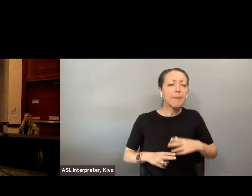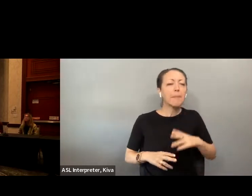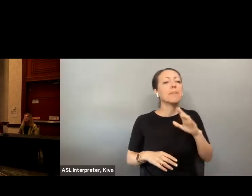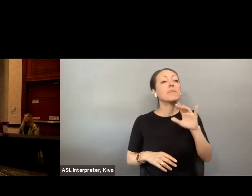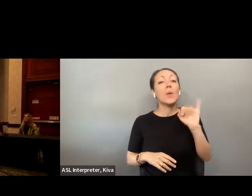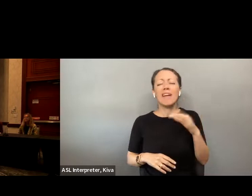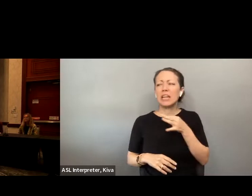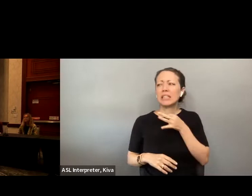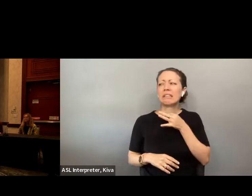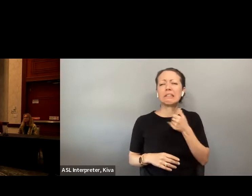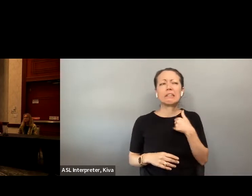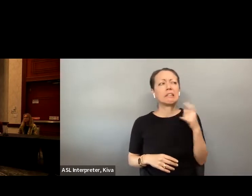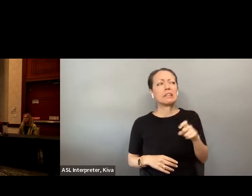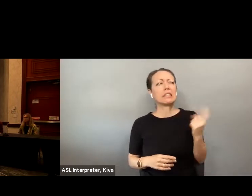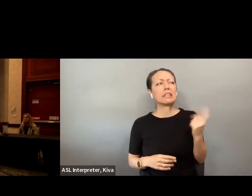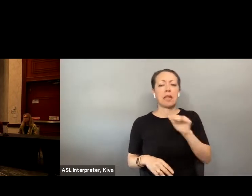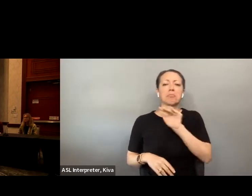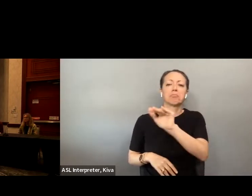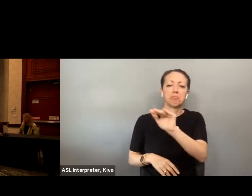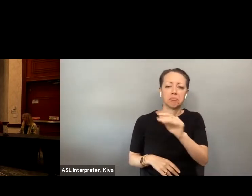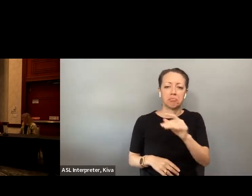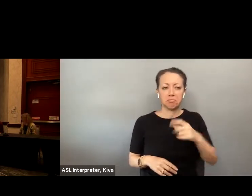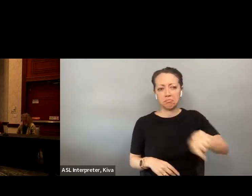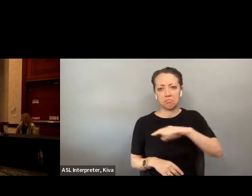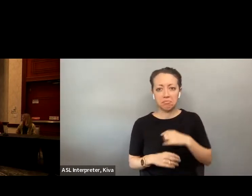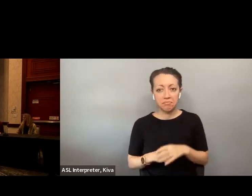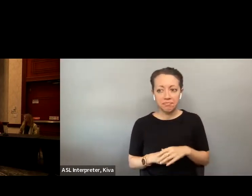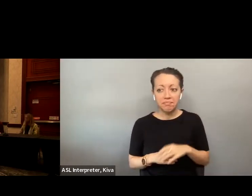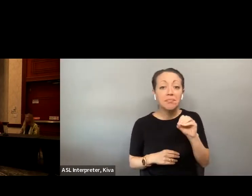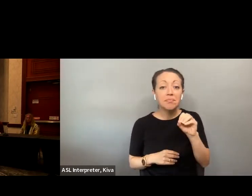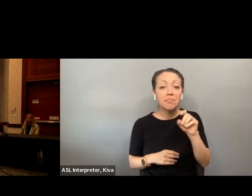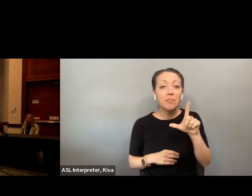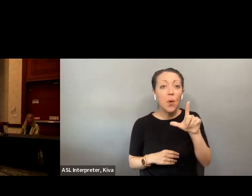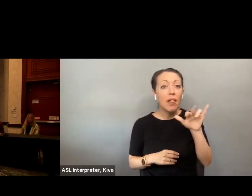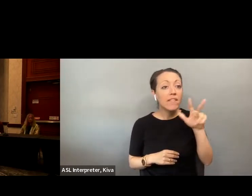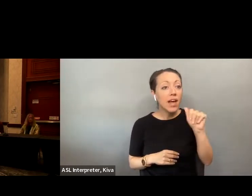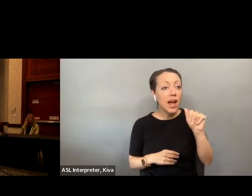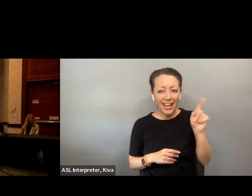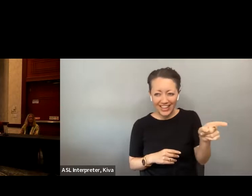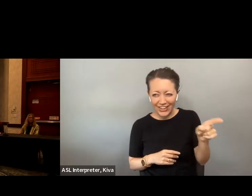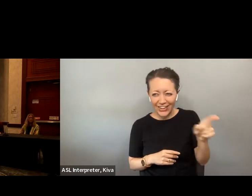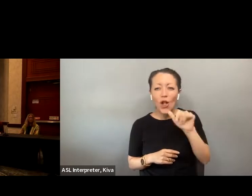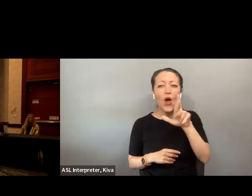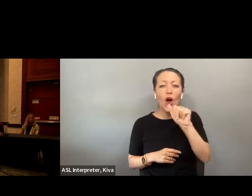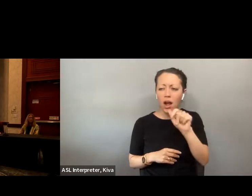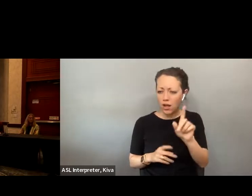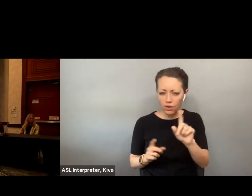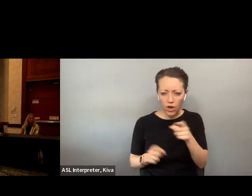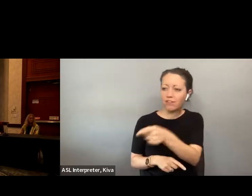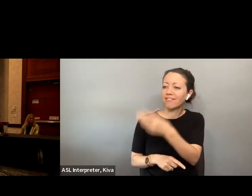Florida staff here in person today, each are wearing a name badge on a lanyard similar to mine and if you have any Florida staff here in person today, each are wearing a name badge on a lanyard similar to mine, and if you have any questions, please seek them, Out Olivia and Laura Olivia's, over, here, There's Laura Hey Laura's in